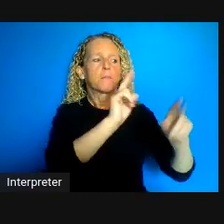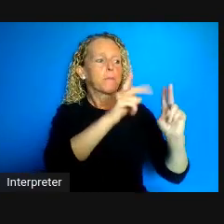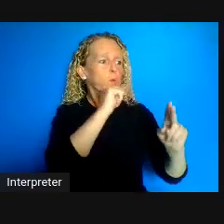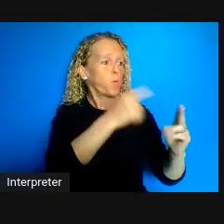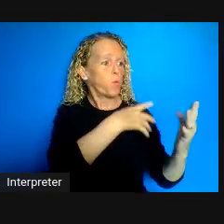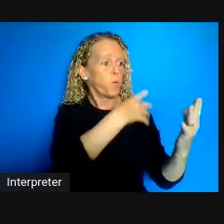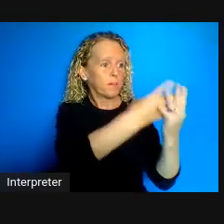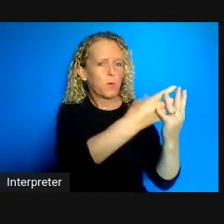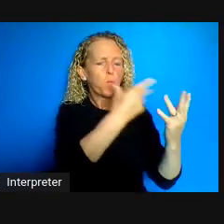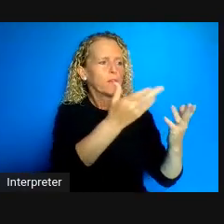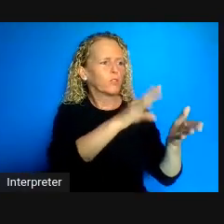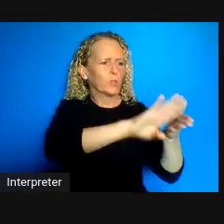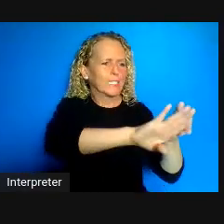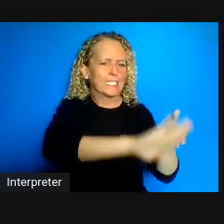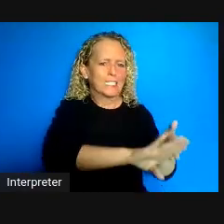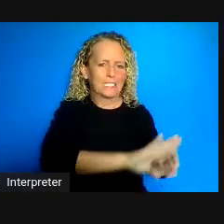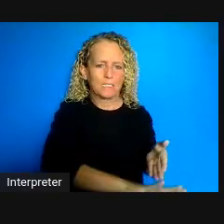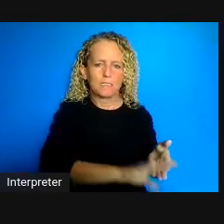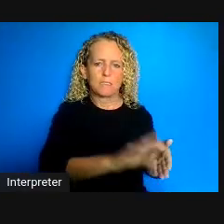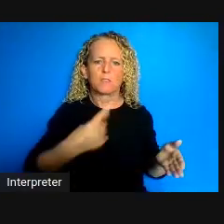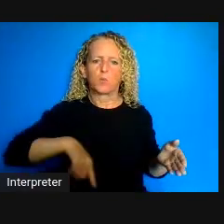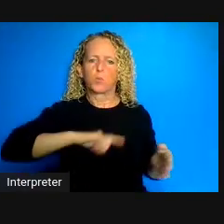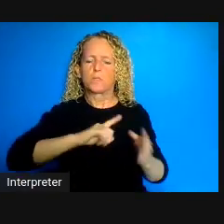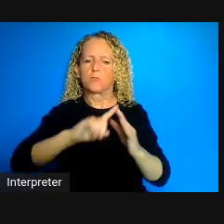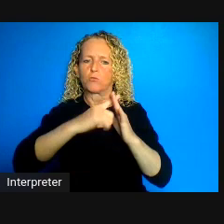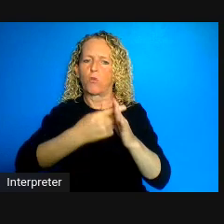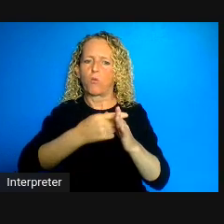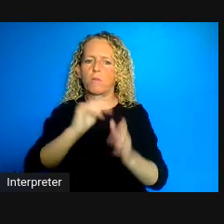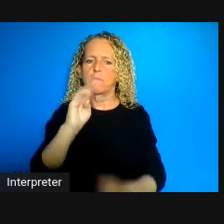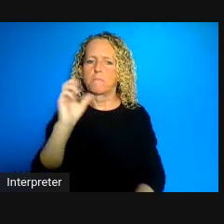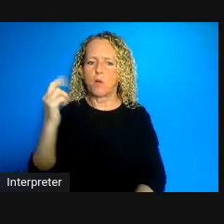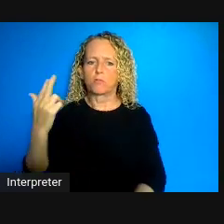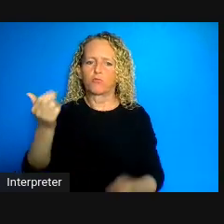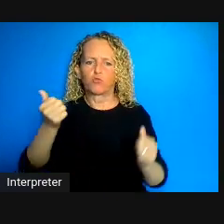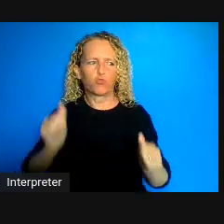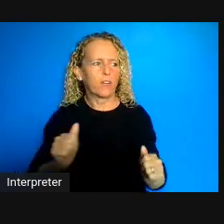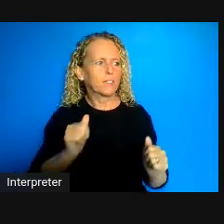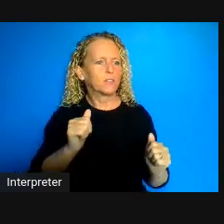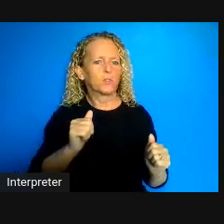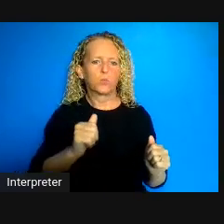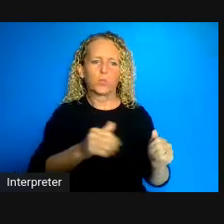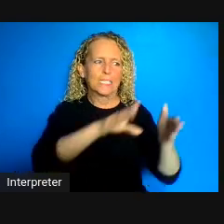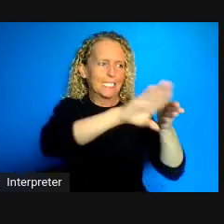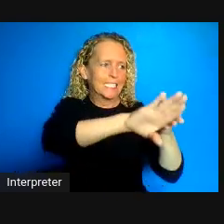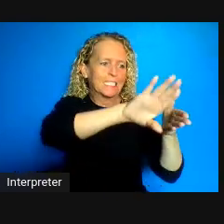started in about mid-march and from mid-march on we saw an incredible arc of